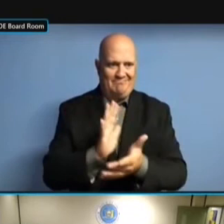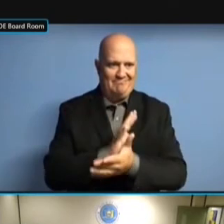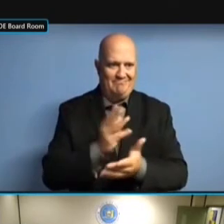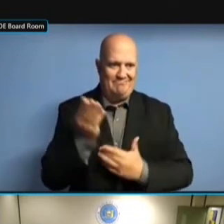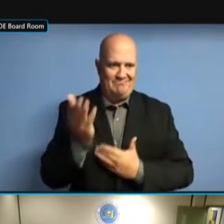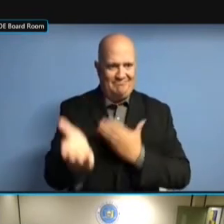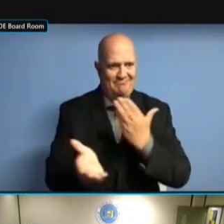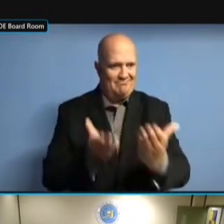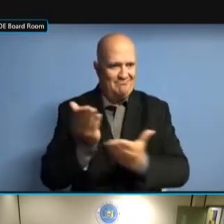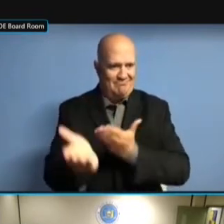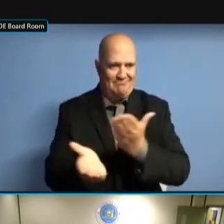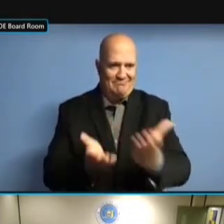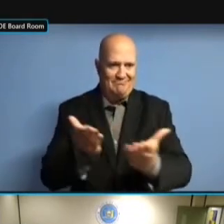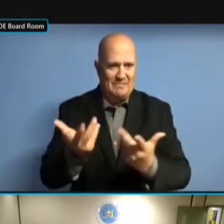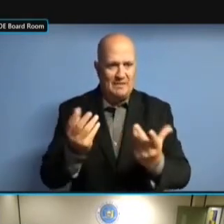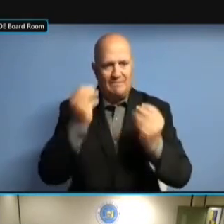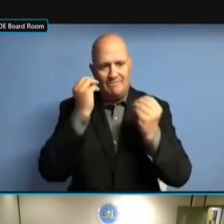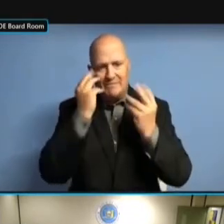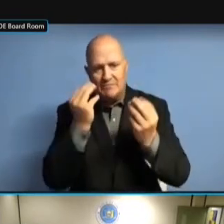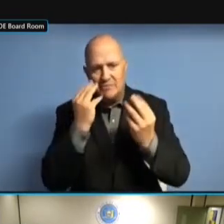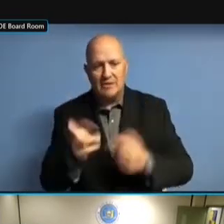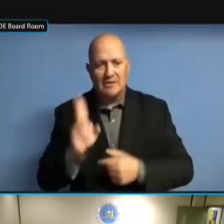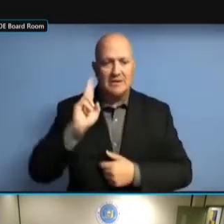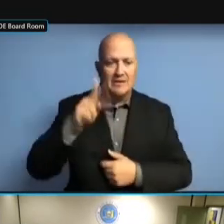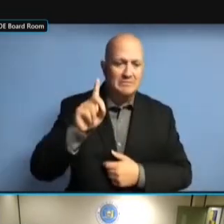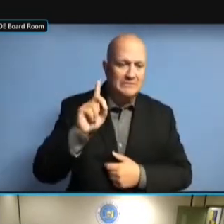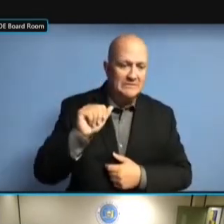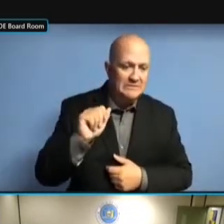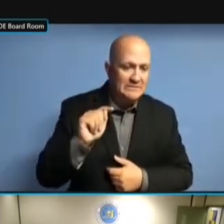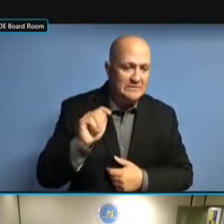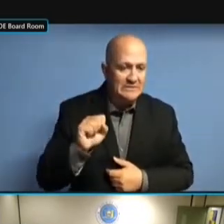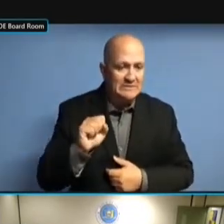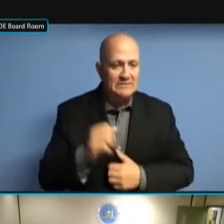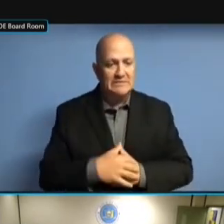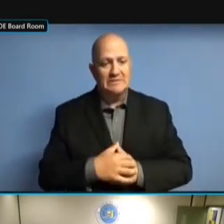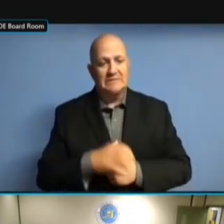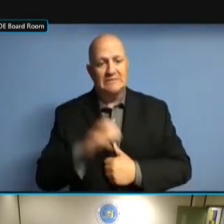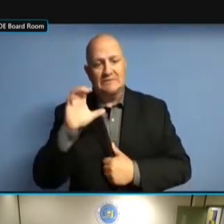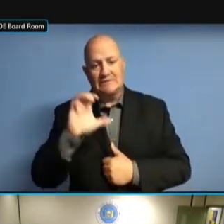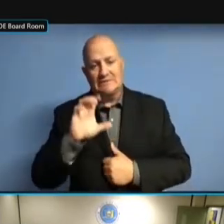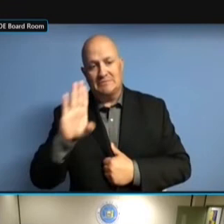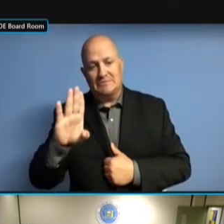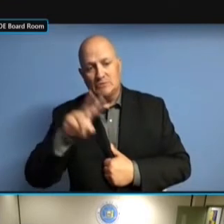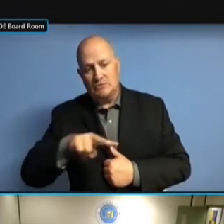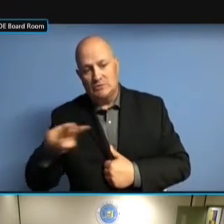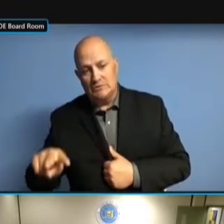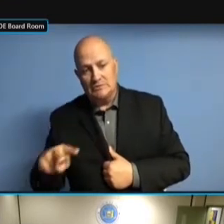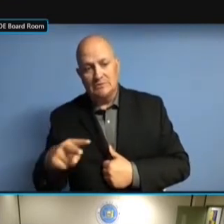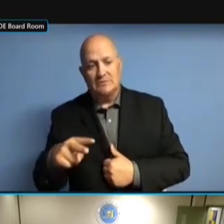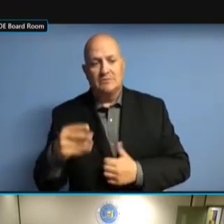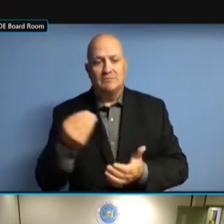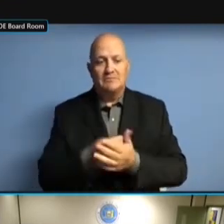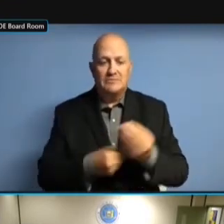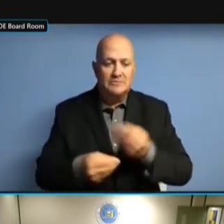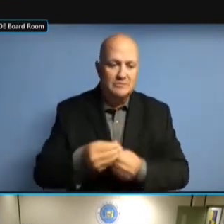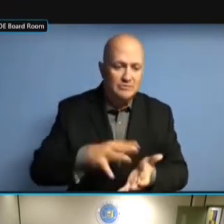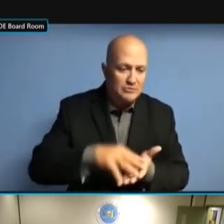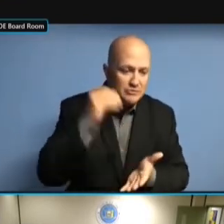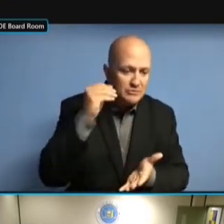LEGAL UPDATES, THE LEGISLATIVE UPDATES, LESSONS LEARNED LEGAL UPDATES, THE LEGISLATIVE UPDATES, LESSONS LEARNED FROM LEGAL UPDATES, THE LEGISLATIVE UPDATES, LESSONS LEARNED FROM CV UPDATES, LESSONS LEARNED FROM CV UPDATES, LESSONS LEARNED FROM CV '22, UPDATES, LESSONS LEARNED FROM CV '22, THE UPDATES, LESSONS LEARNED FROM CV '22, THE PAROLEE UPDATES, LESSONS LEARNED FROM CV '22, THE PAROLEE GUIDANCE UPDATES, LESSONS LEARNED FROM CV '22, THE PAROLEE GUIDANCE DUE UPDATES, LESSONS LEARNED FROM CV '22, THE PAROLEE GUIDANCE DUE IN '22, THE PAROLEE GUIDANCE DUE IN '22, THE PAROLEE GUIDANCE DUE IN SEPTEMBER. SEPTEMBER. SEPTEMBER. AT SEPTEMBER. AT FIRST SEPTEMBER. AT FIRST I SEPTEMBER. AT FIRST I THOUGHT